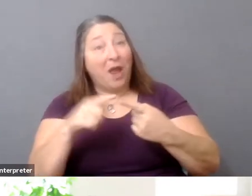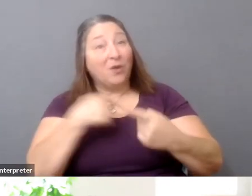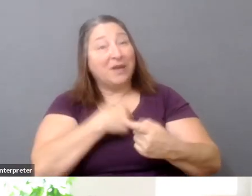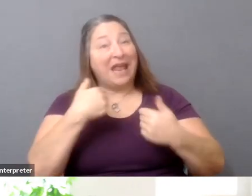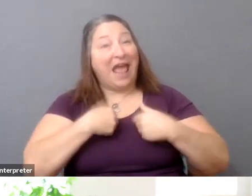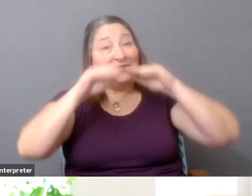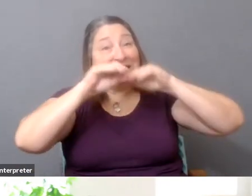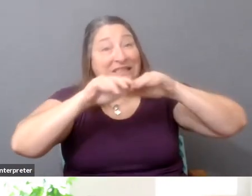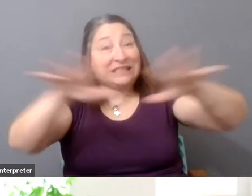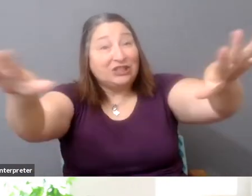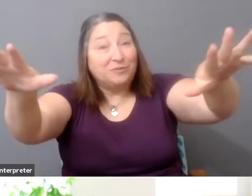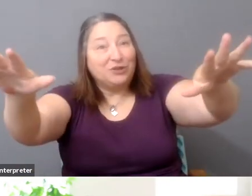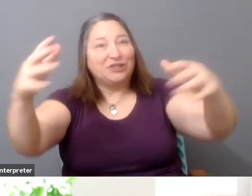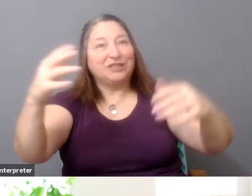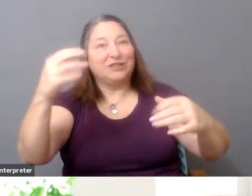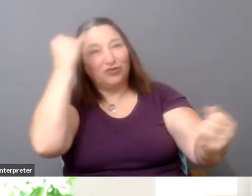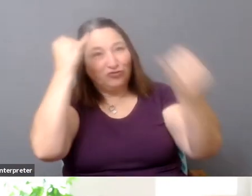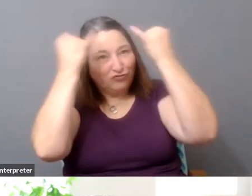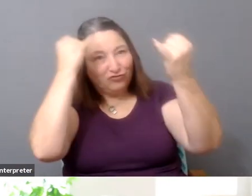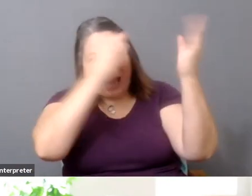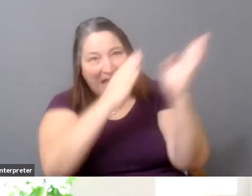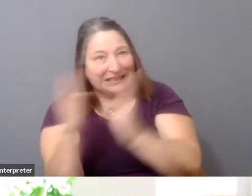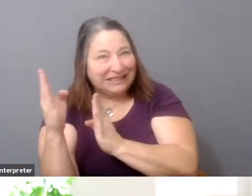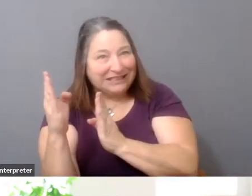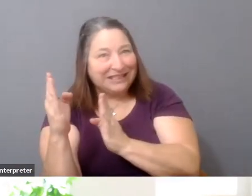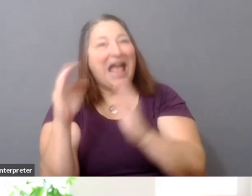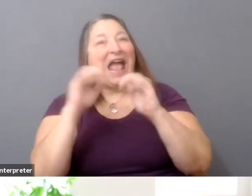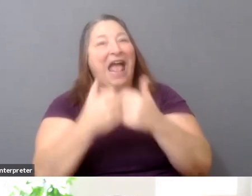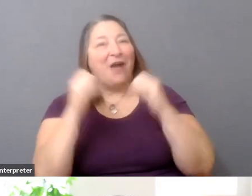be more targeted and specific? Yeah, I think that's where-- you know, I--